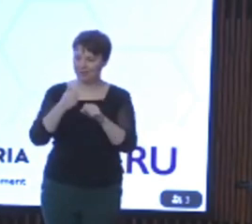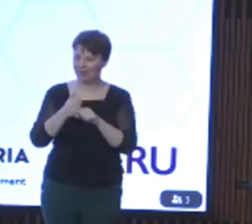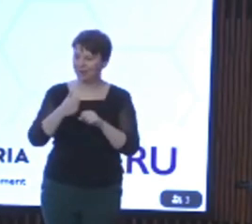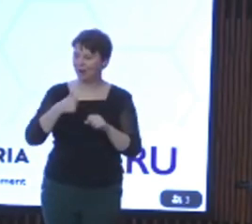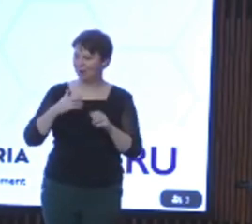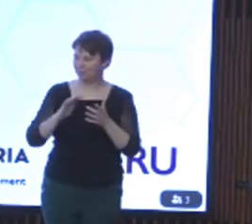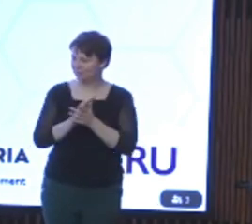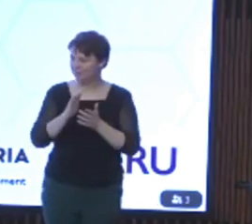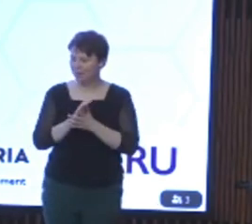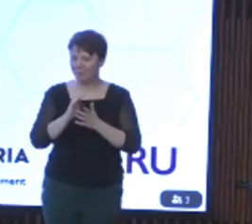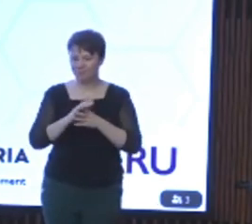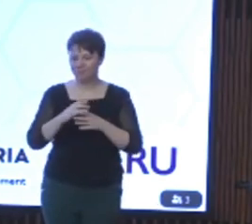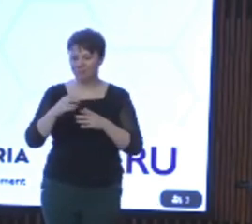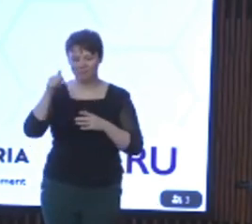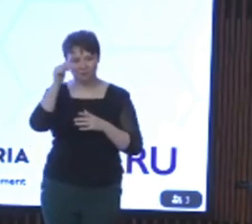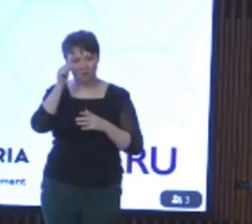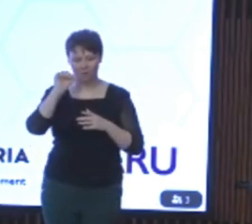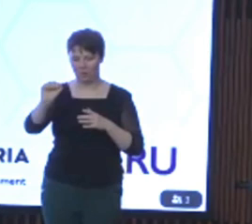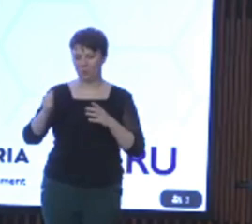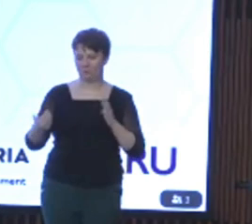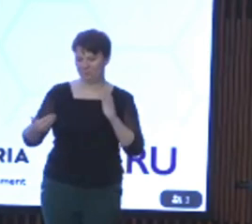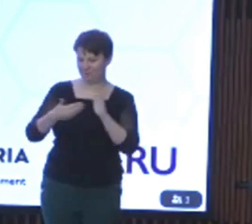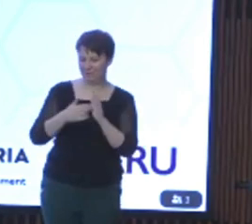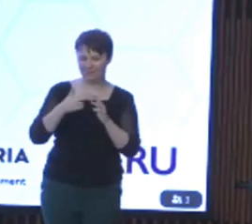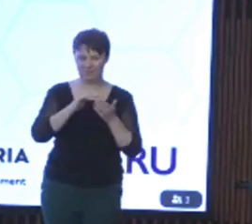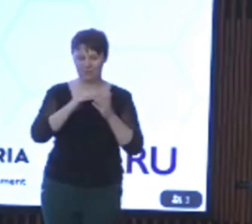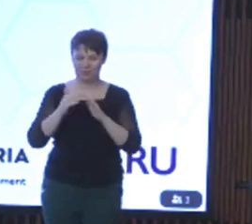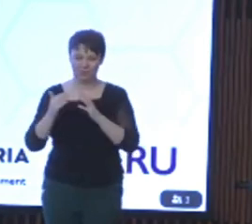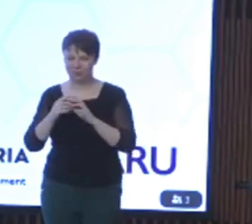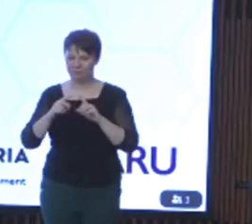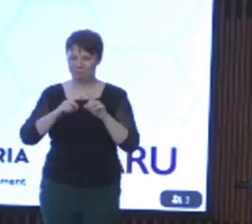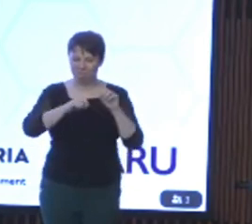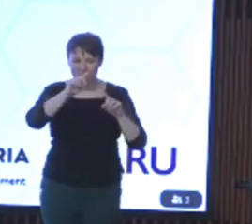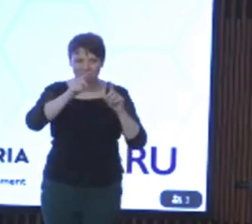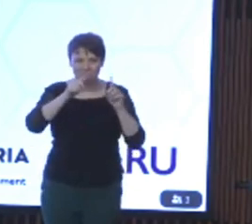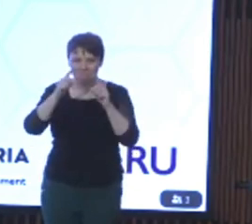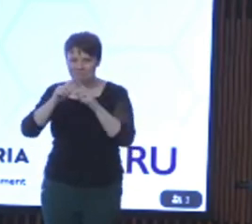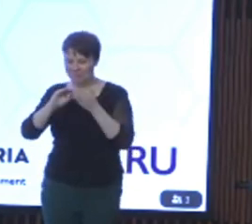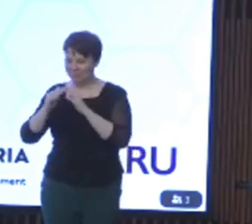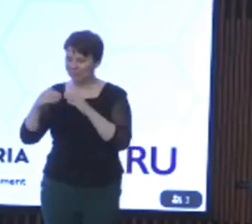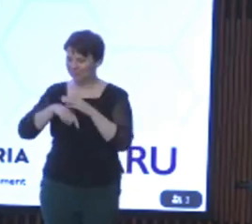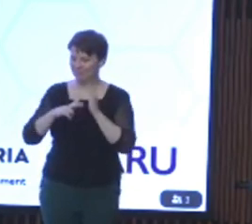Emma's contribution to communities across Victoria and certainly the role that she's had at VCOSS for